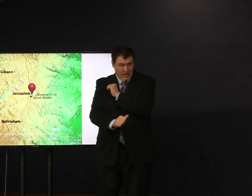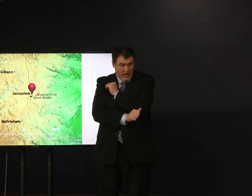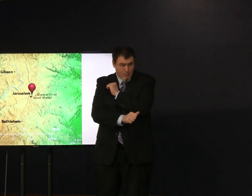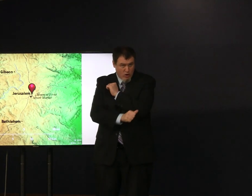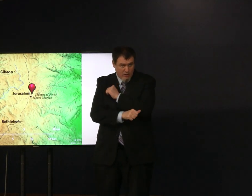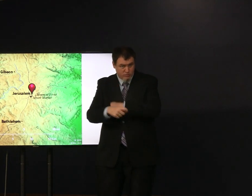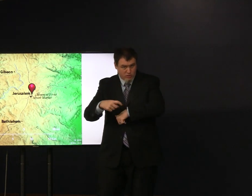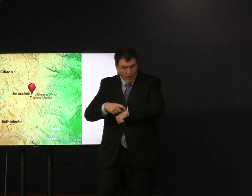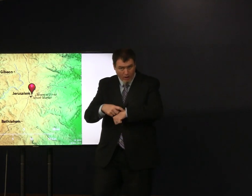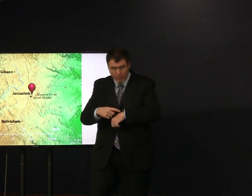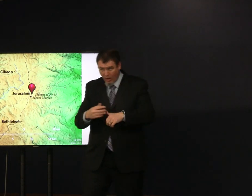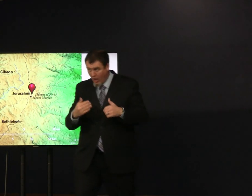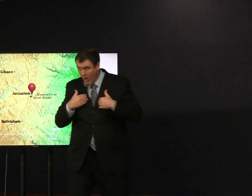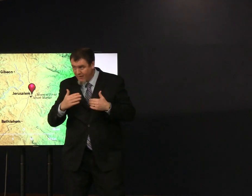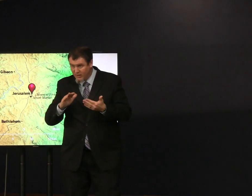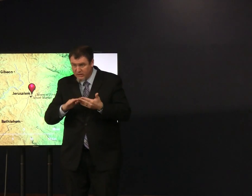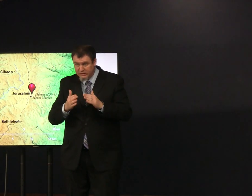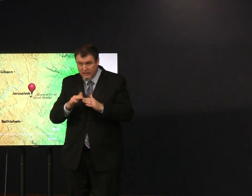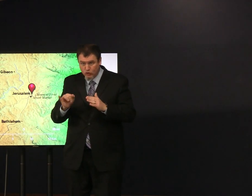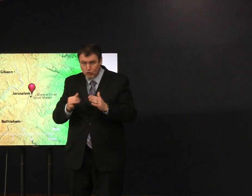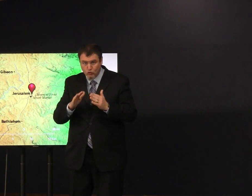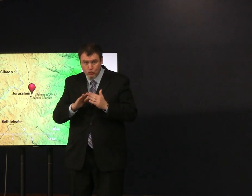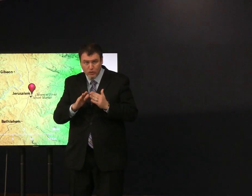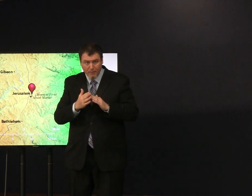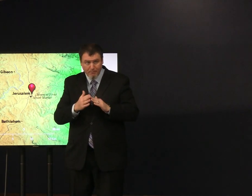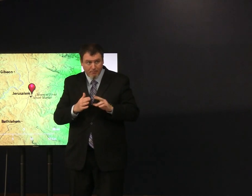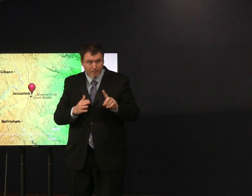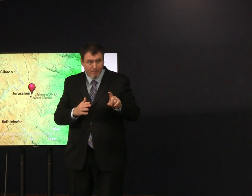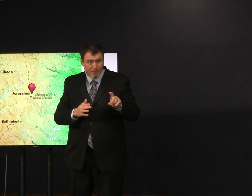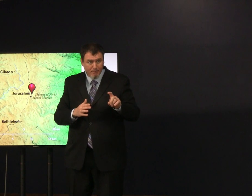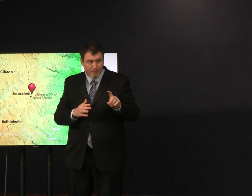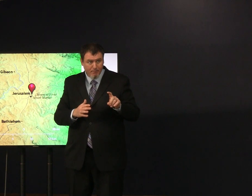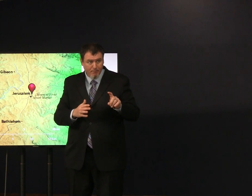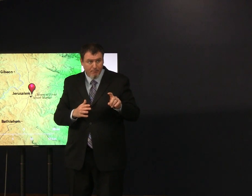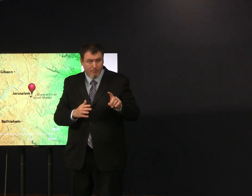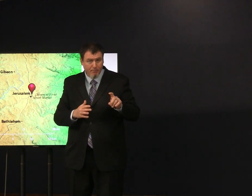this is and Abraham's time was there a city called Jerusalem